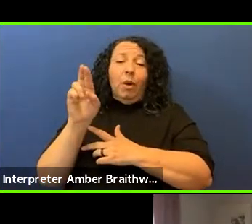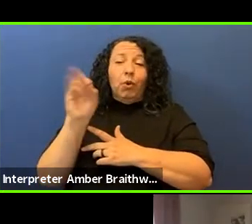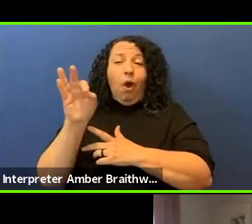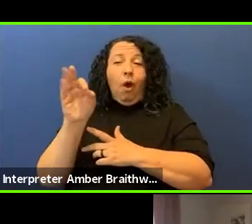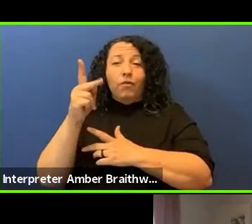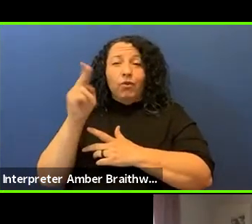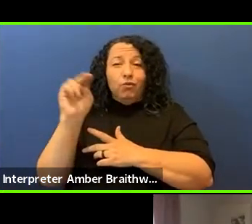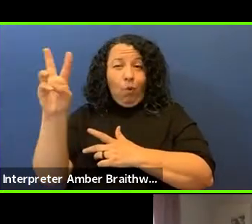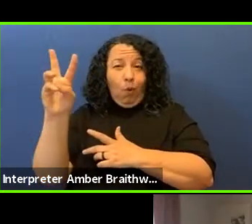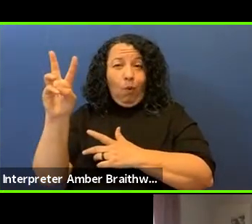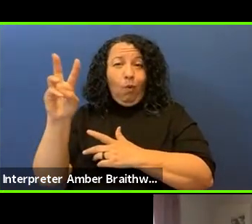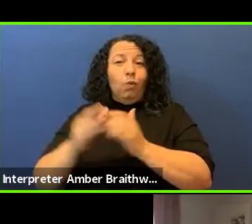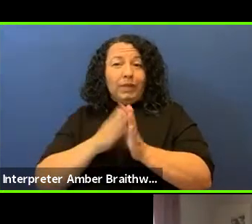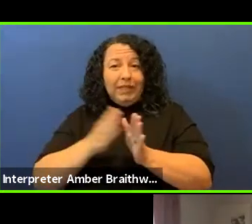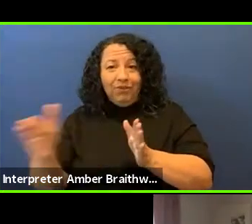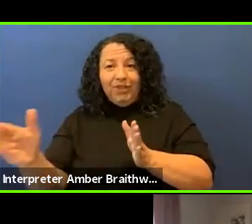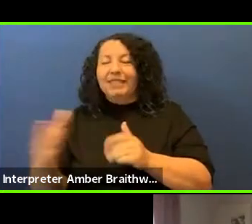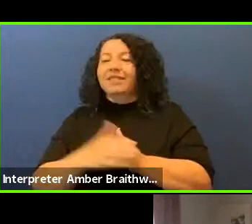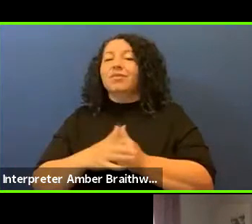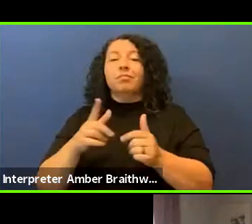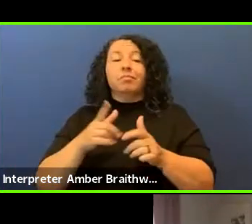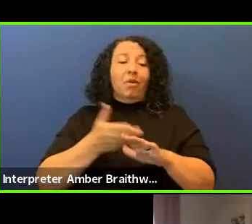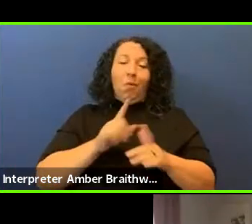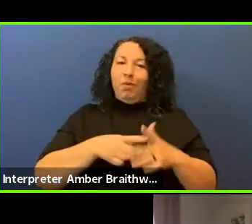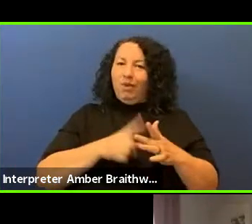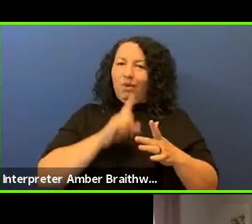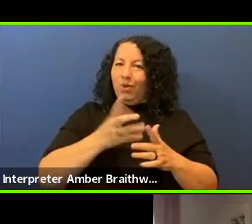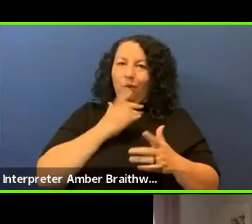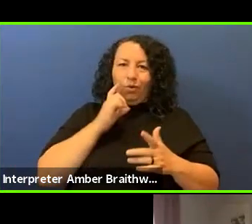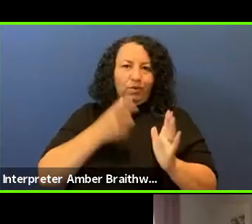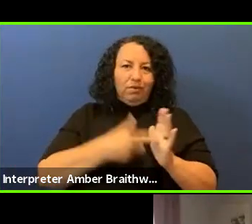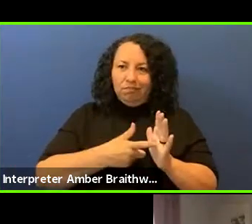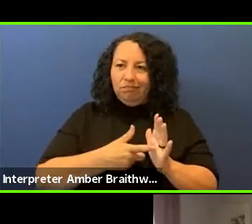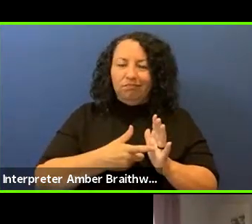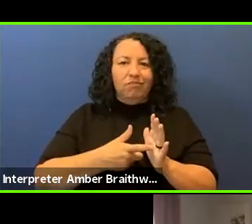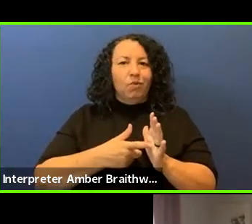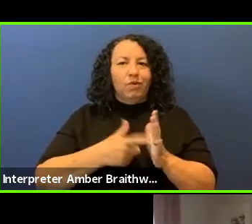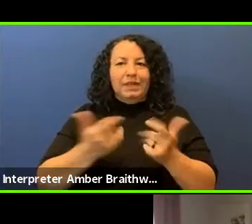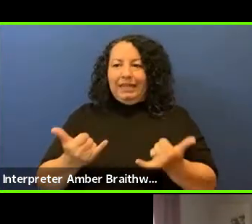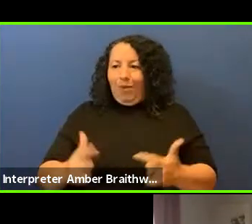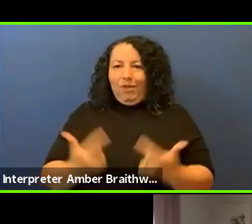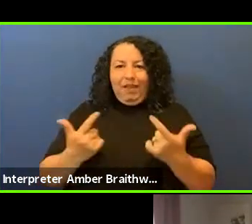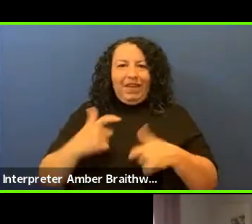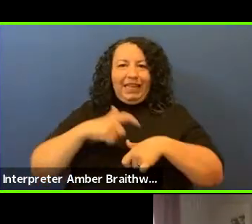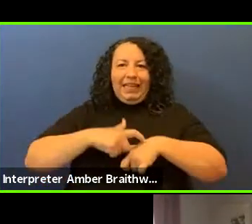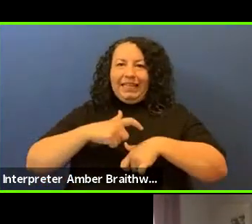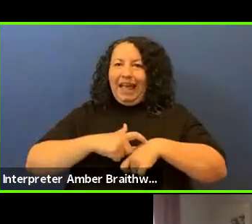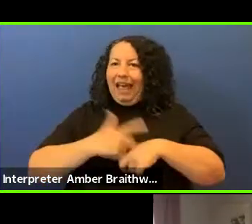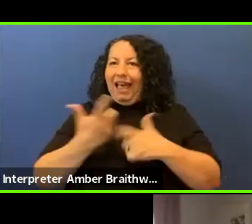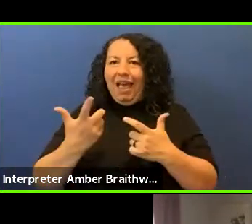I want to acknowledge that today we're living in the time of reckoning, live from the streets